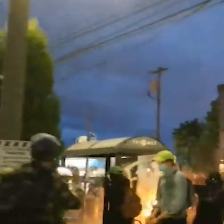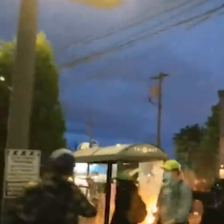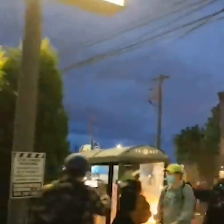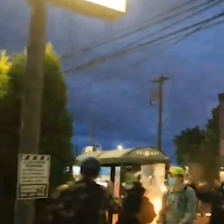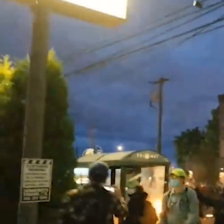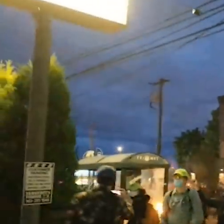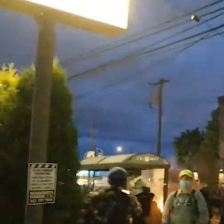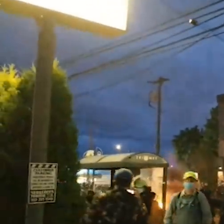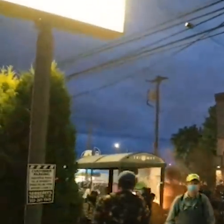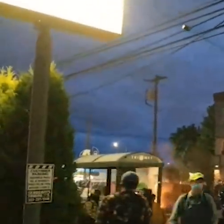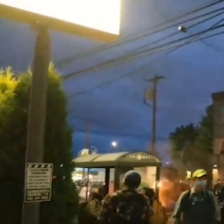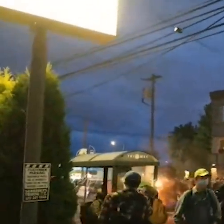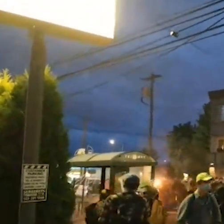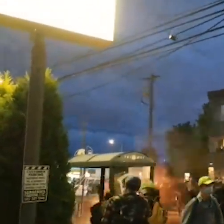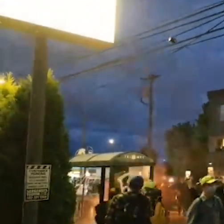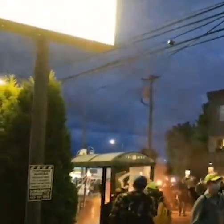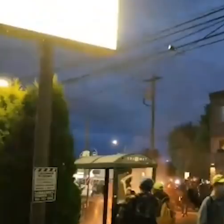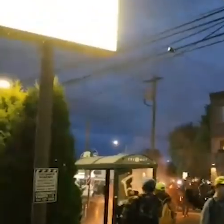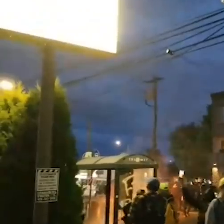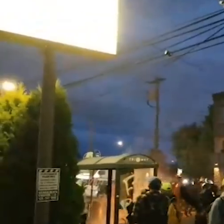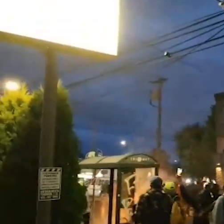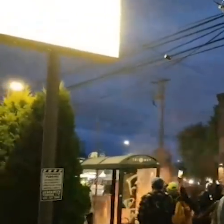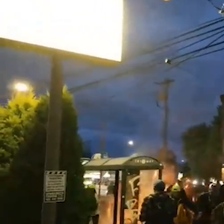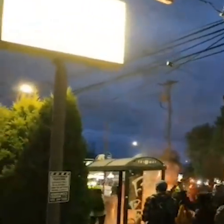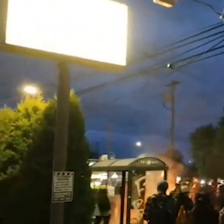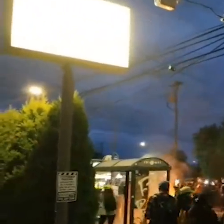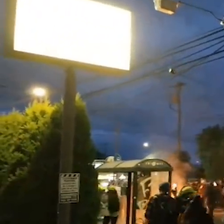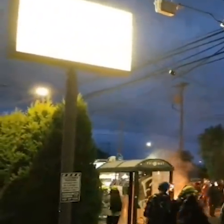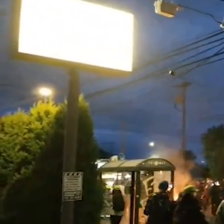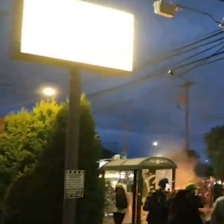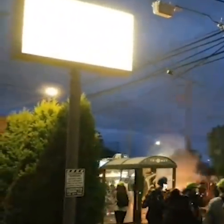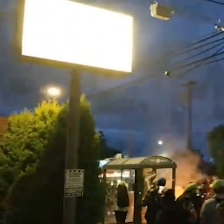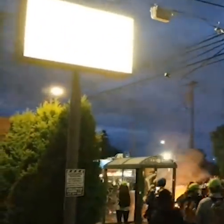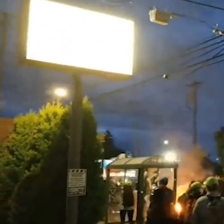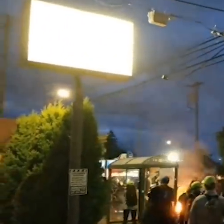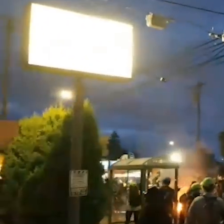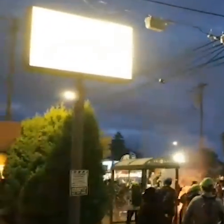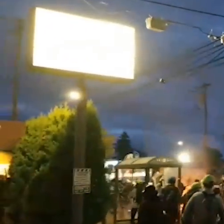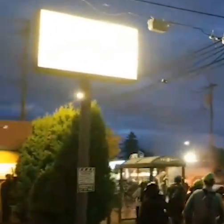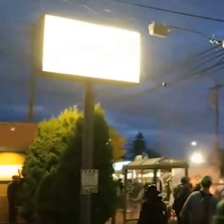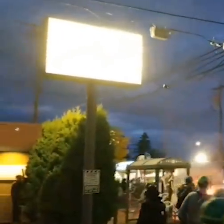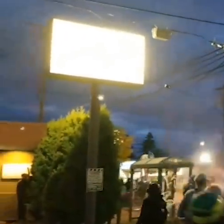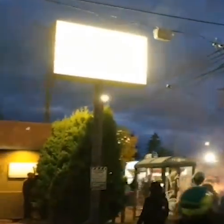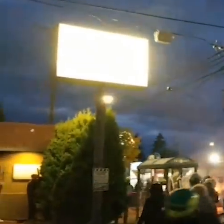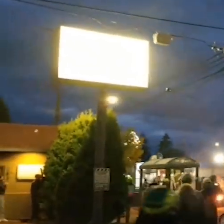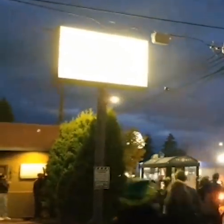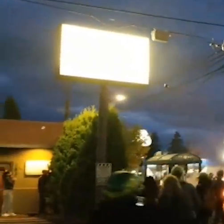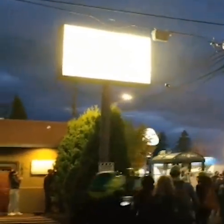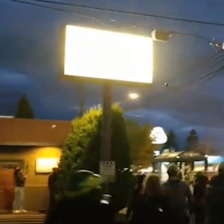behind the bus kiosk. You can see a guy throw something right there.